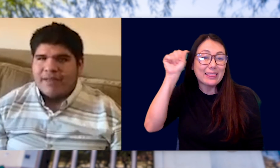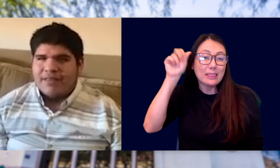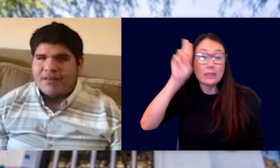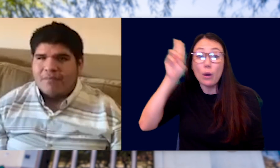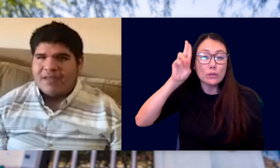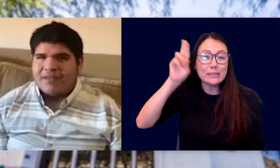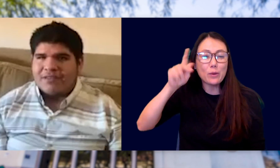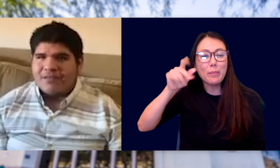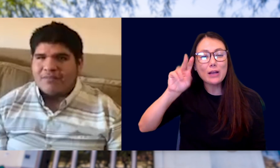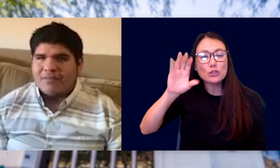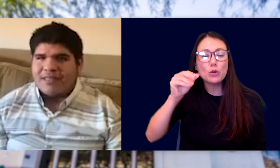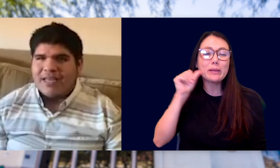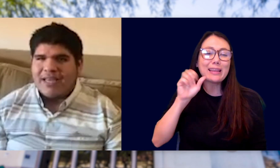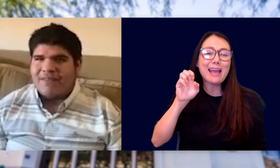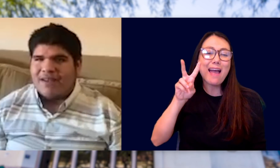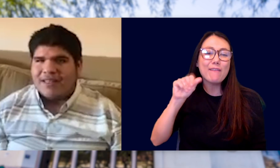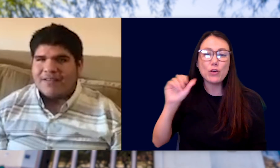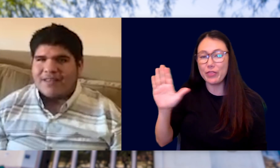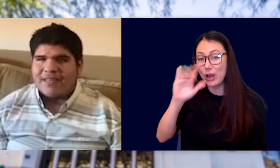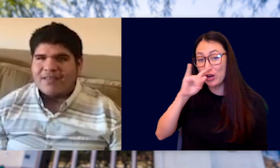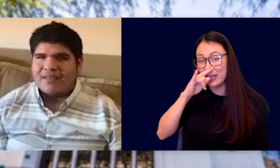MY TIO PANCHO, MY TIA EVA AND THEIR KIDS,